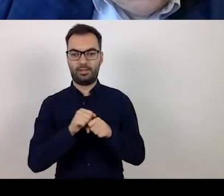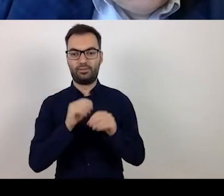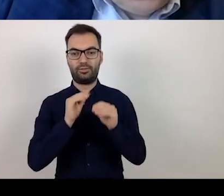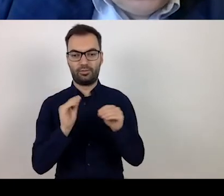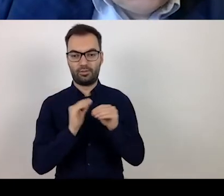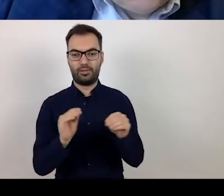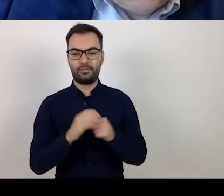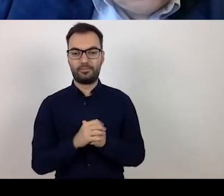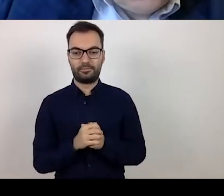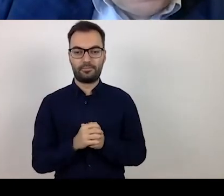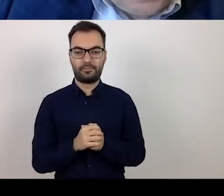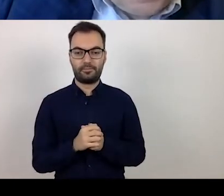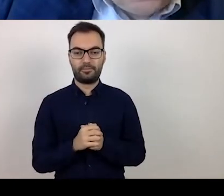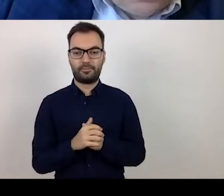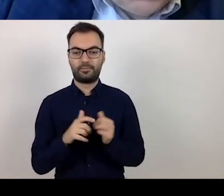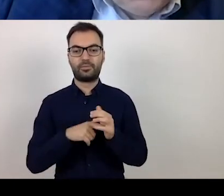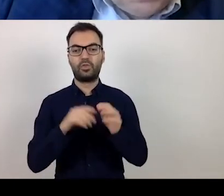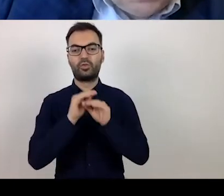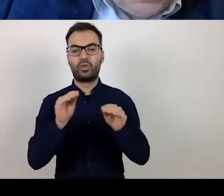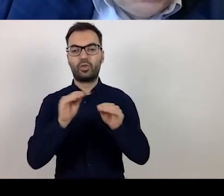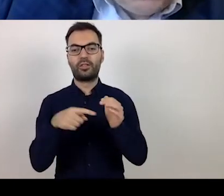This training is primarily addressed to those